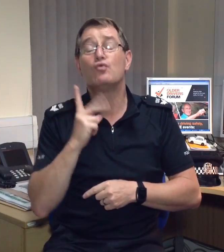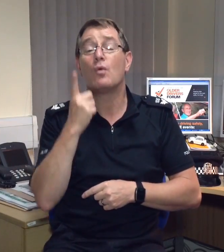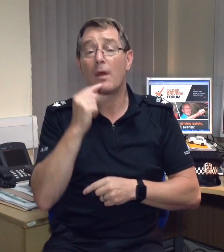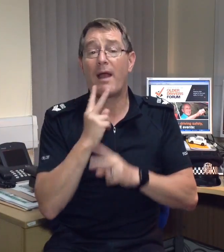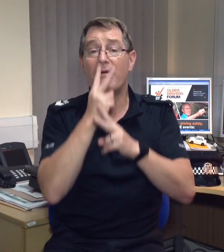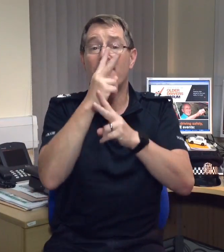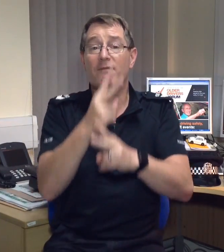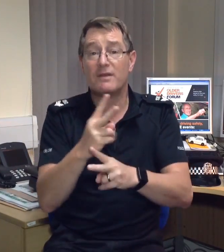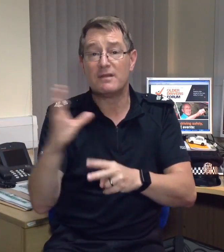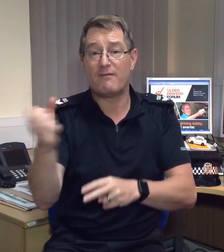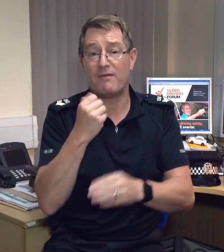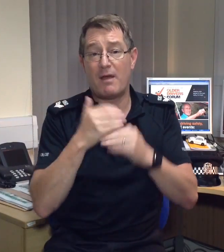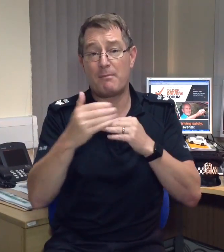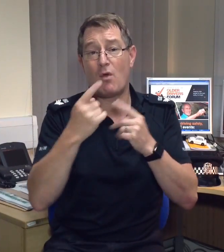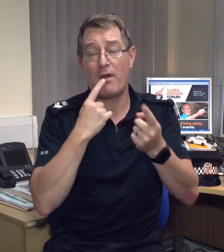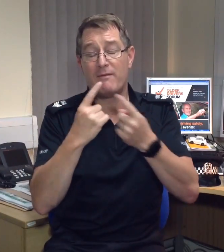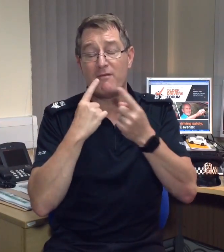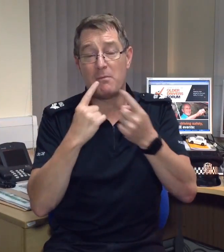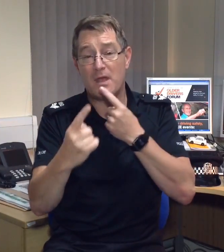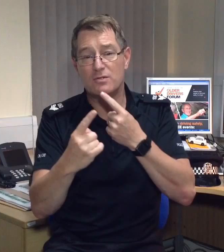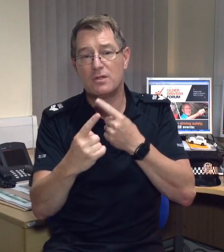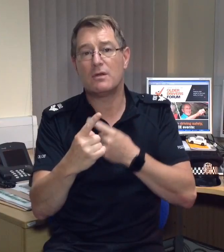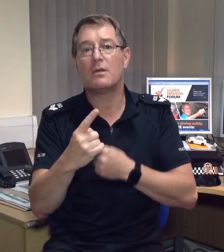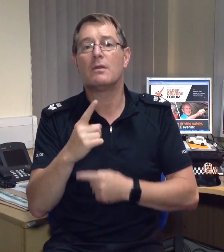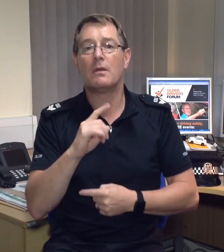you can visit for more information.